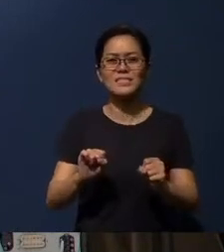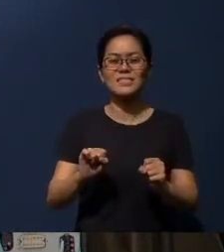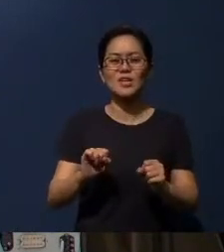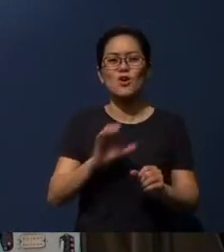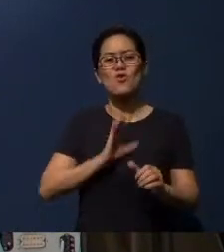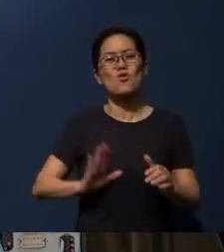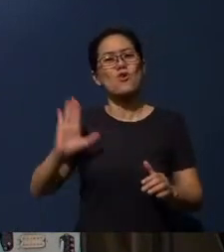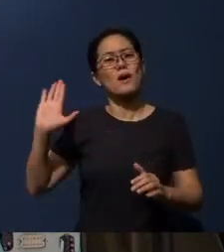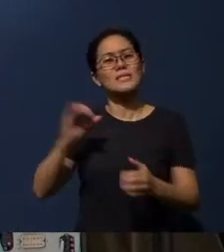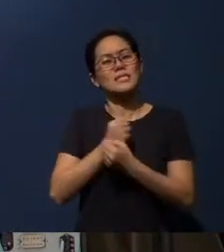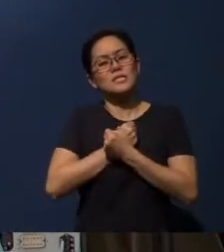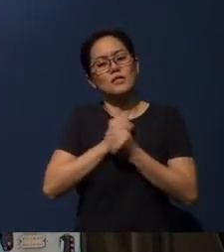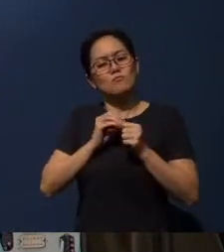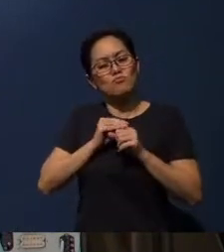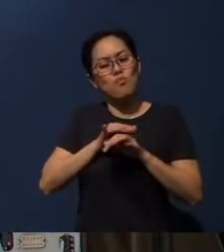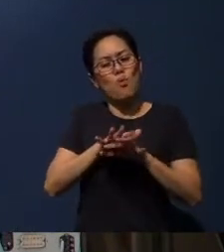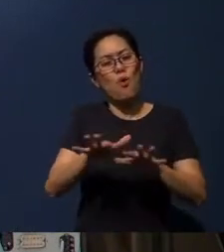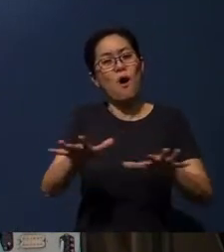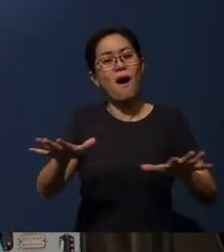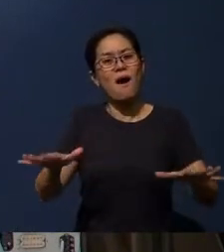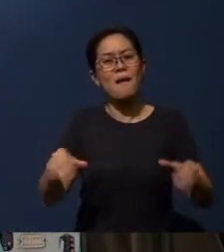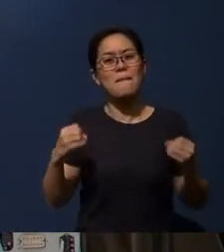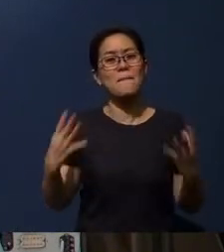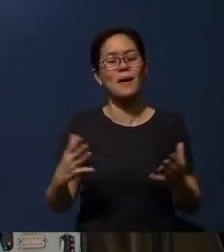And now let us pray for Pastor Mah.